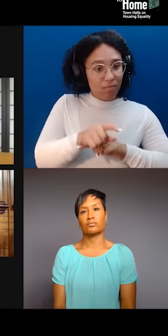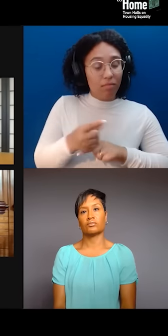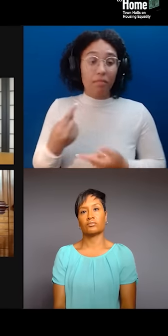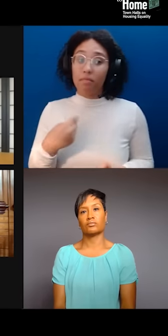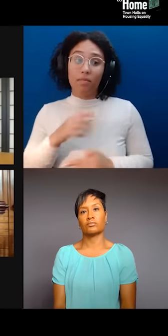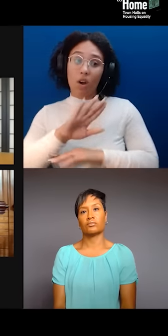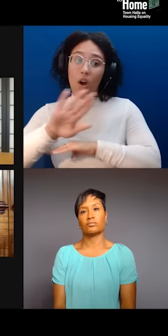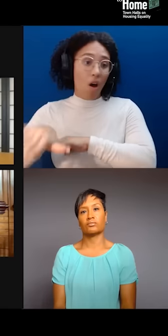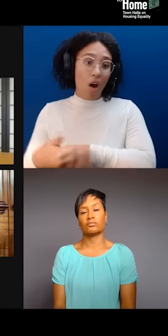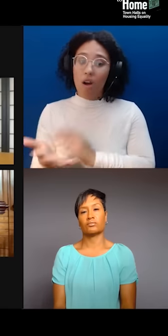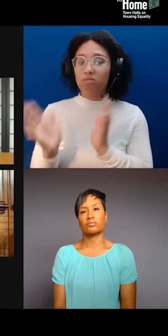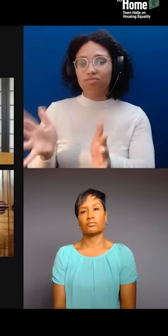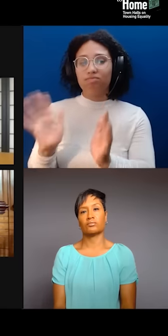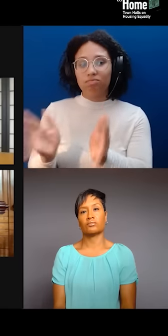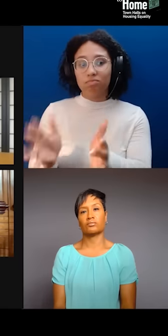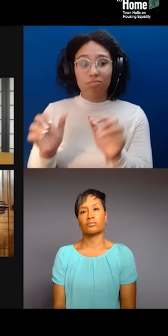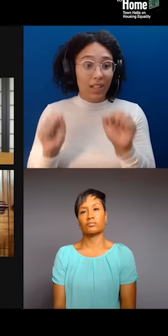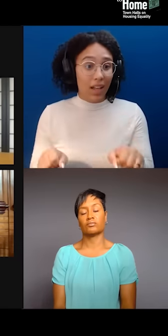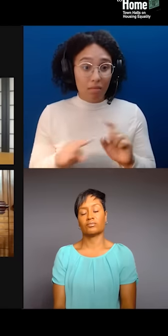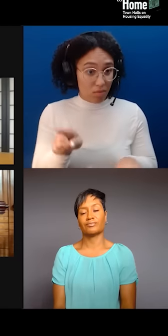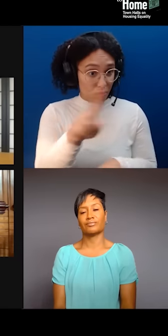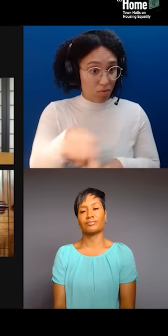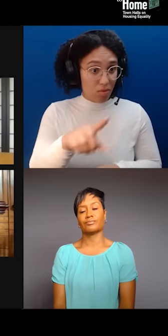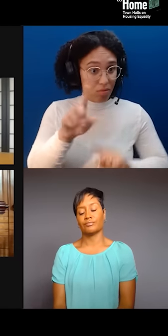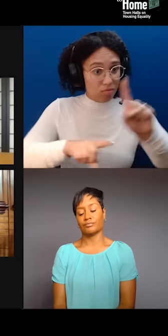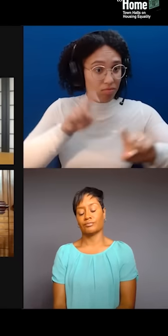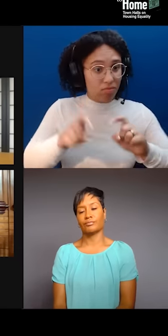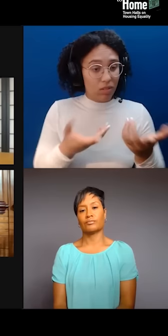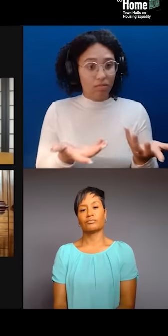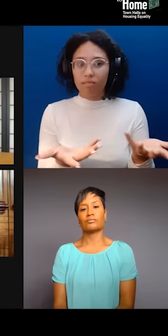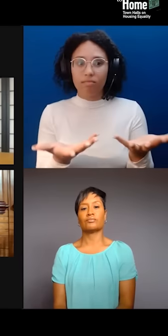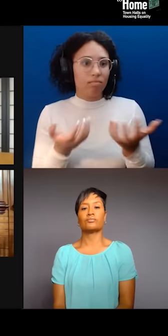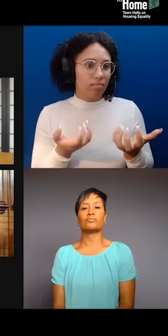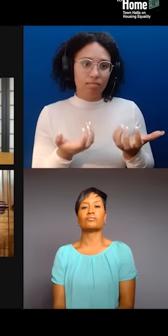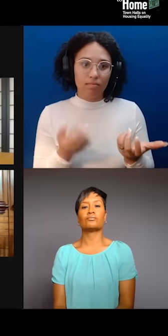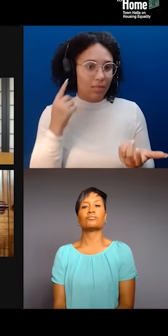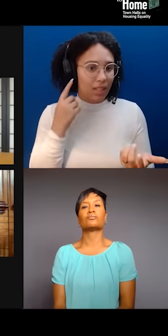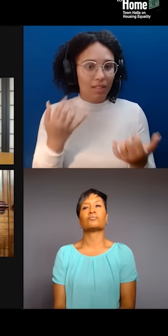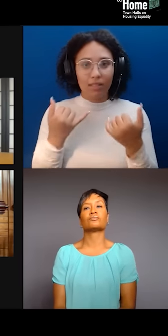Djali, Djali, you've talked about the importance of showing up for all the intersecting racial